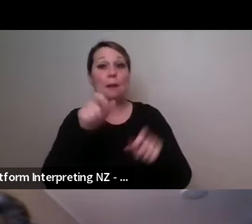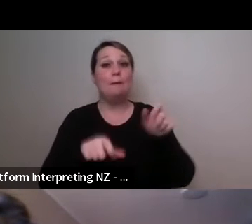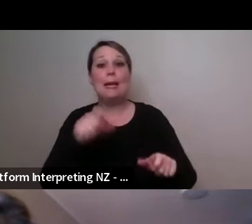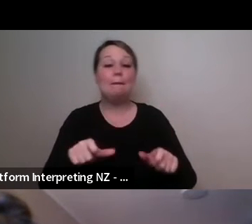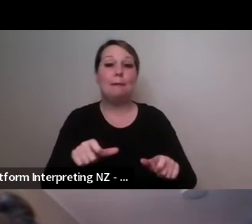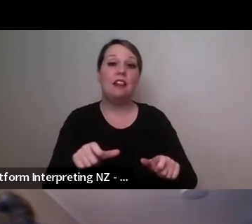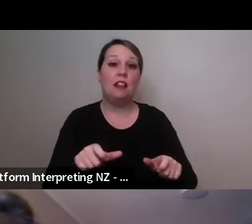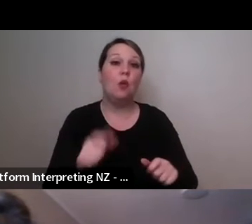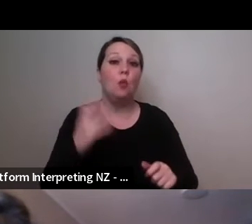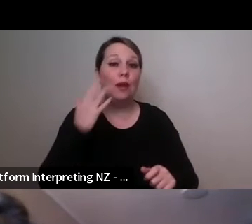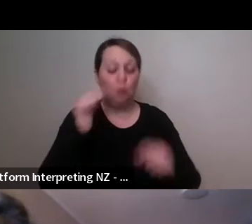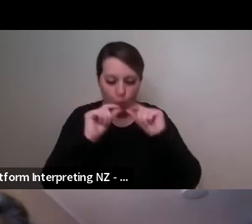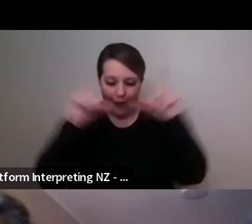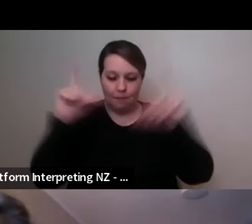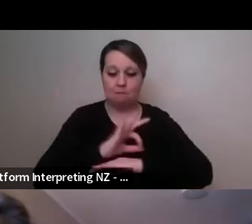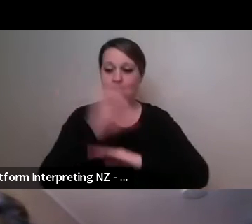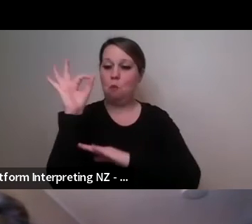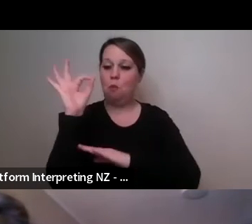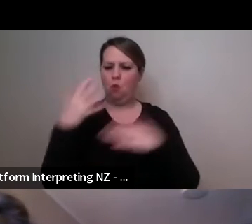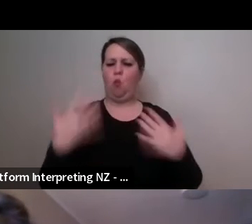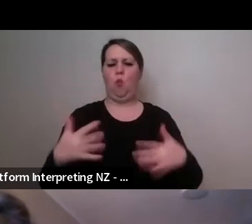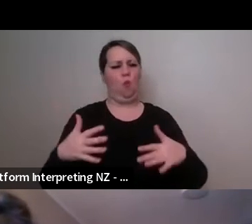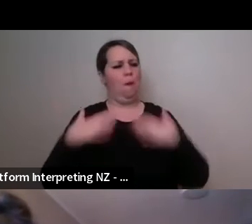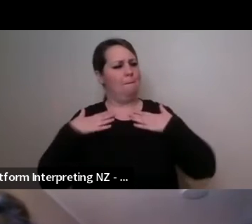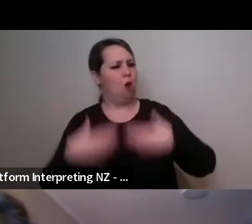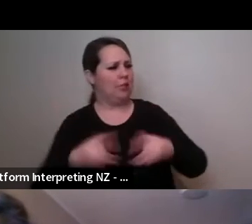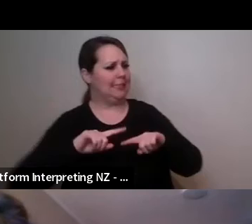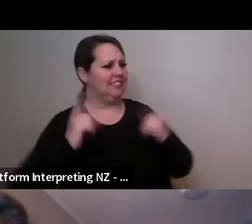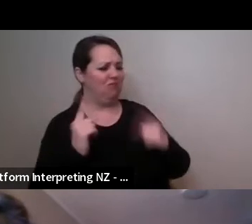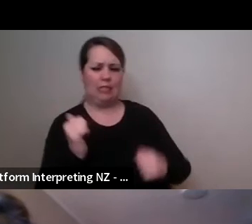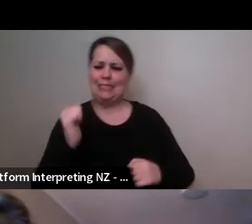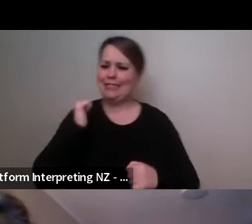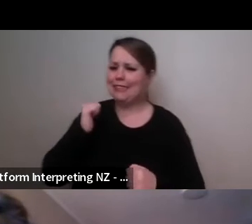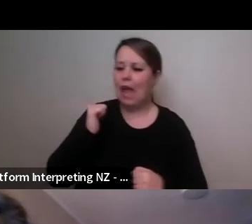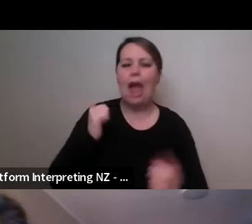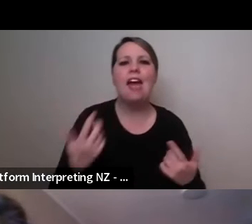every day uh how we're feeling that day and I really try to bring you know in my practice now